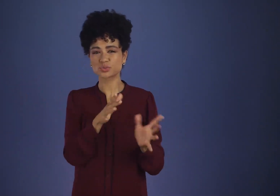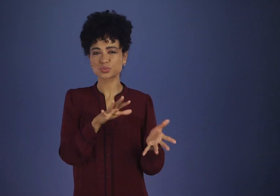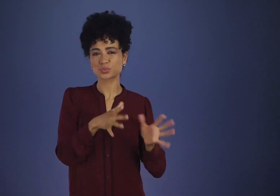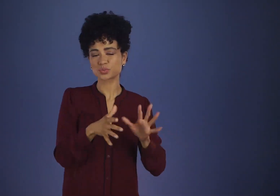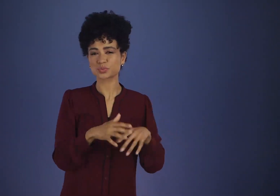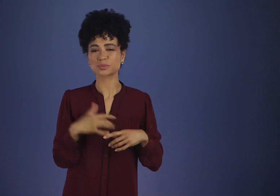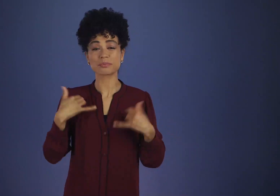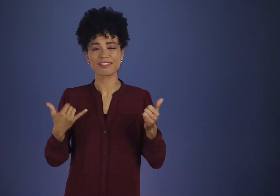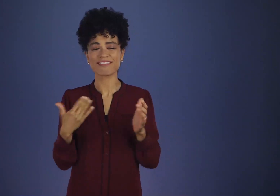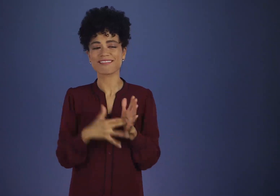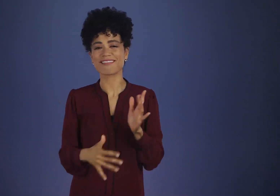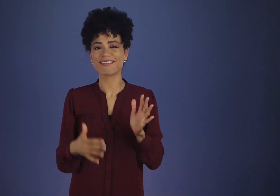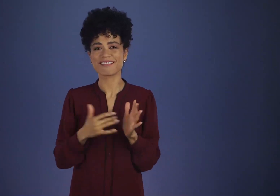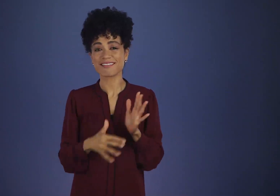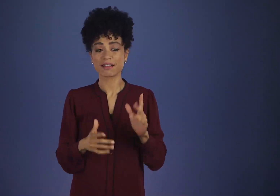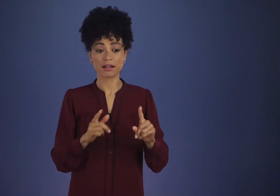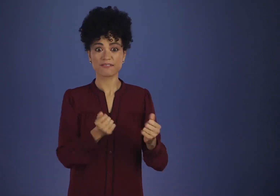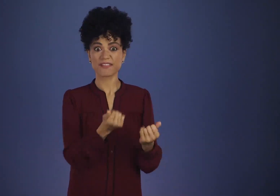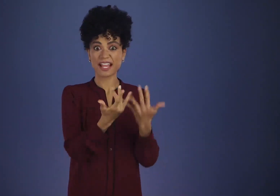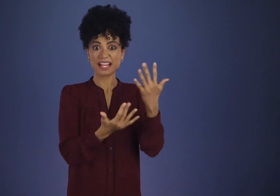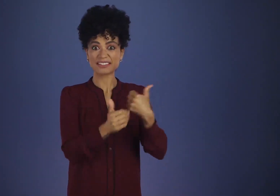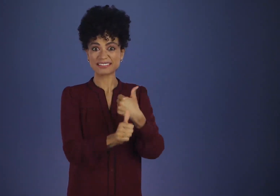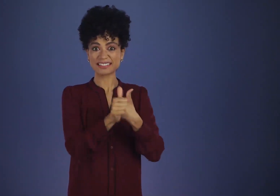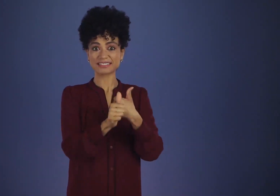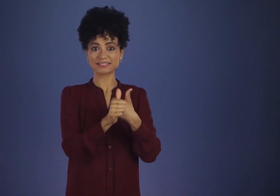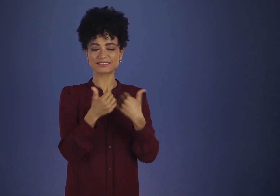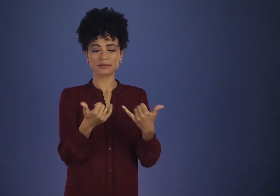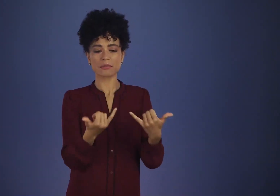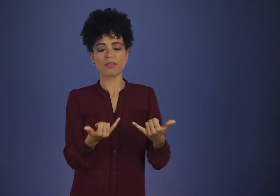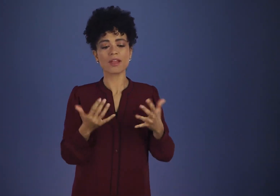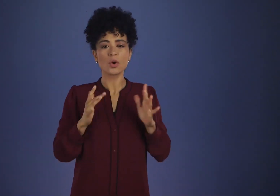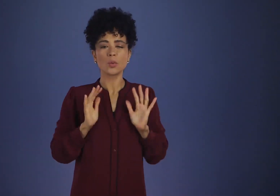only to emerge unharmed and, we think, wiser.